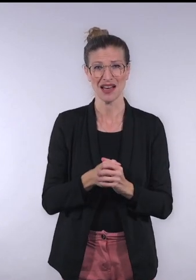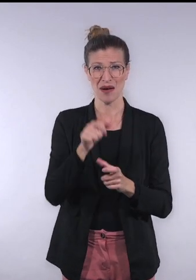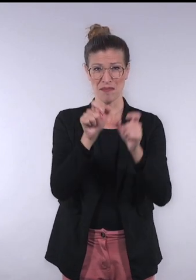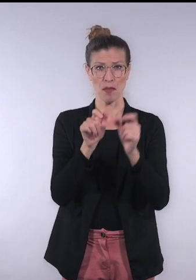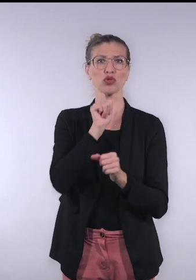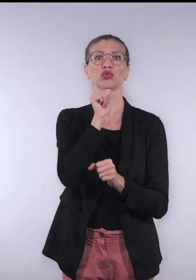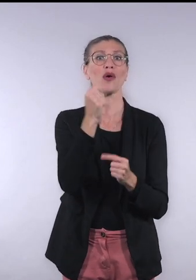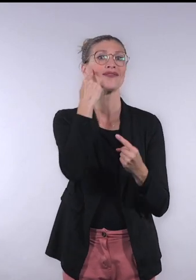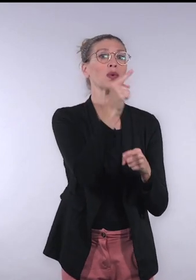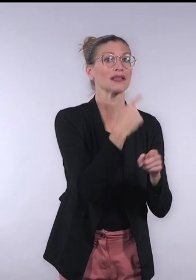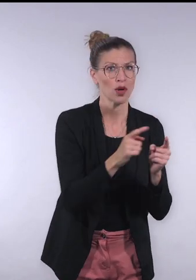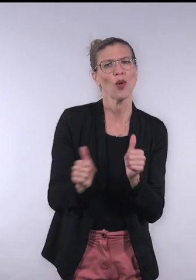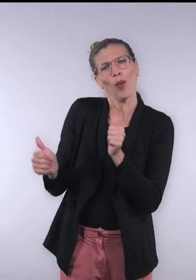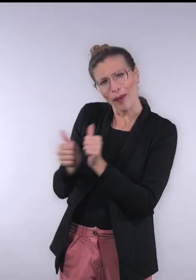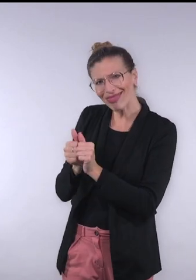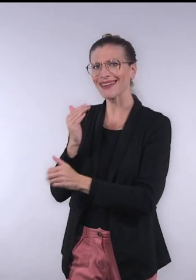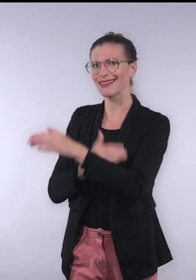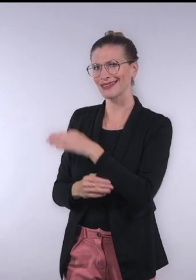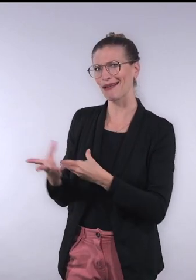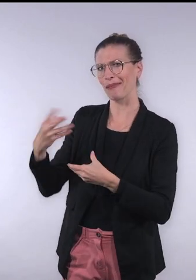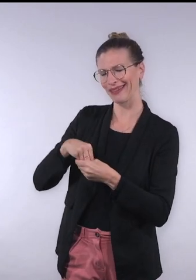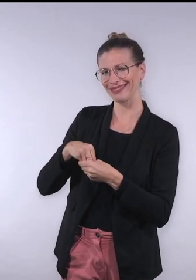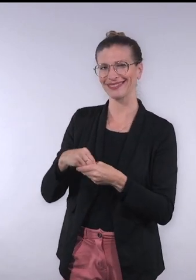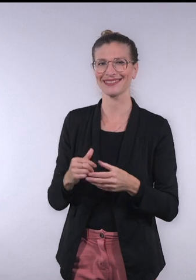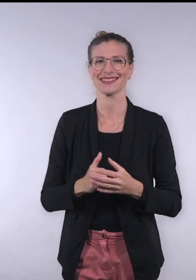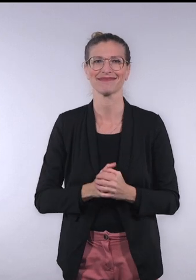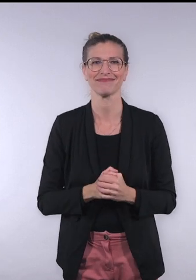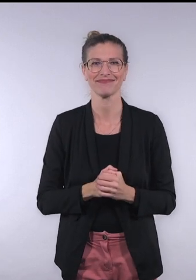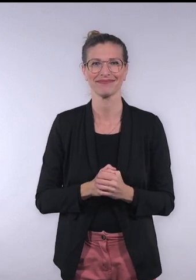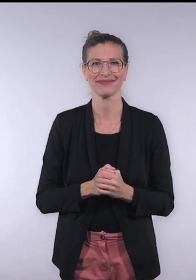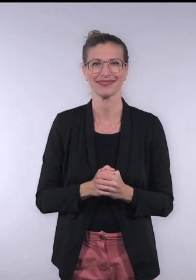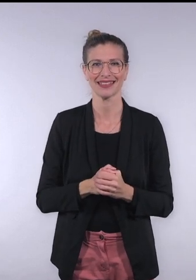not for people with disabilities, but with people with disabilities.